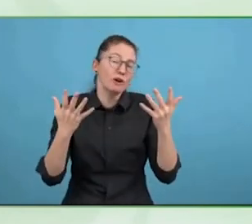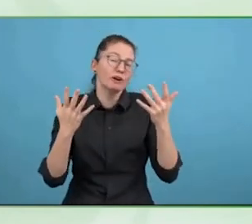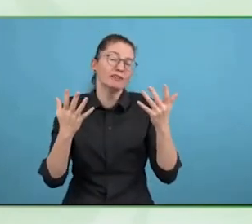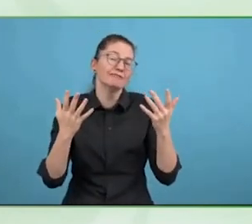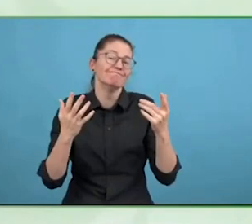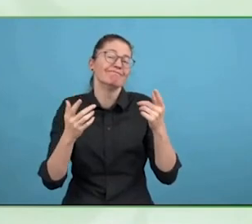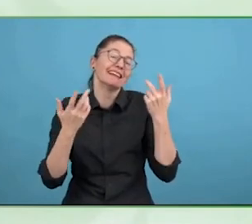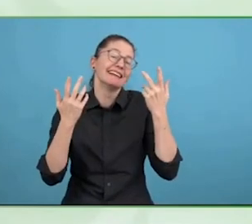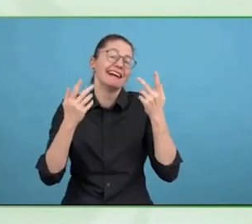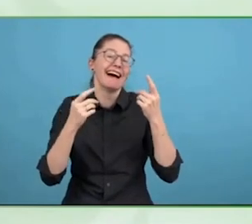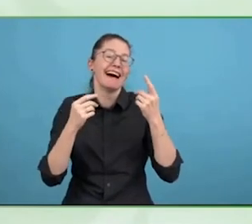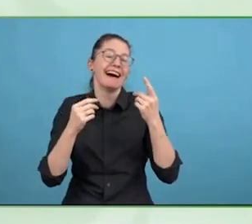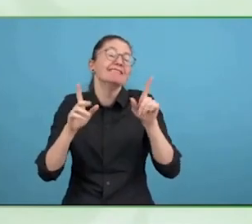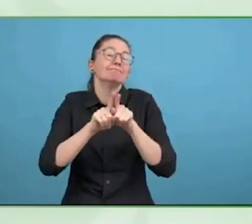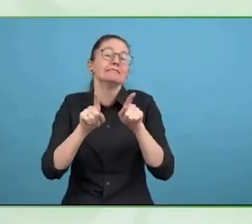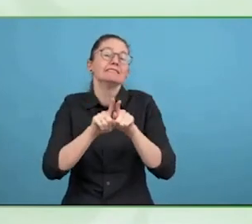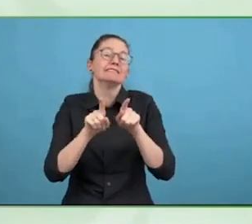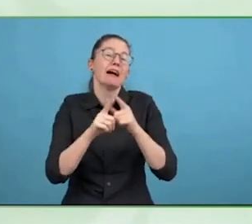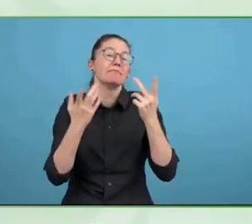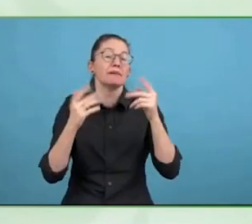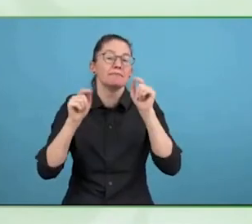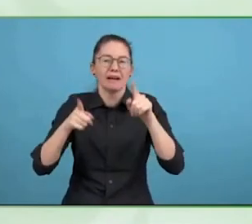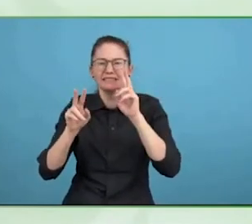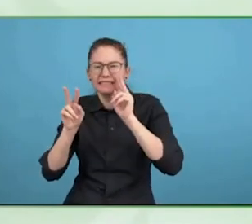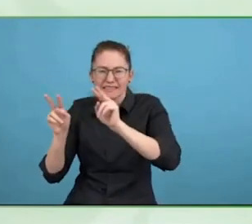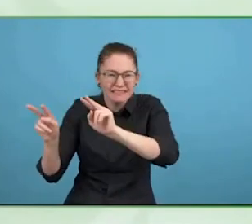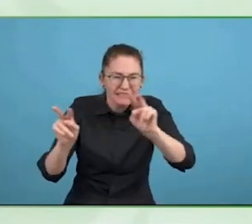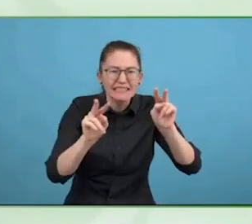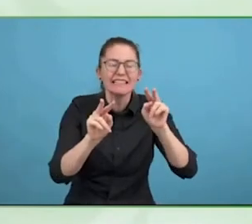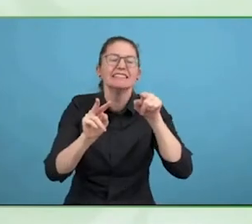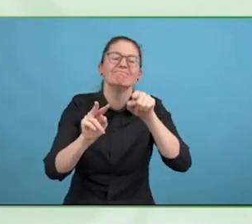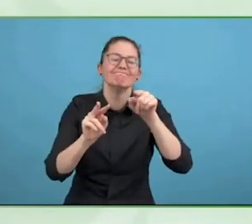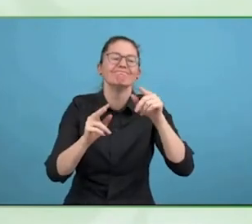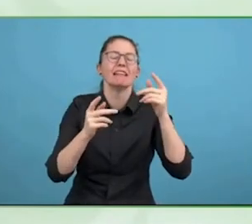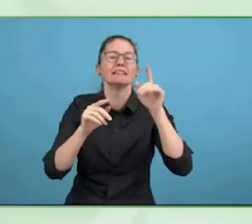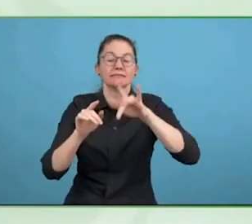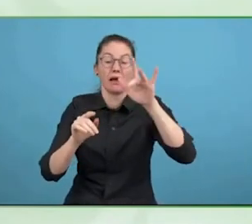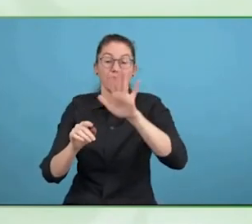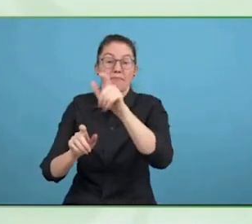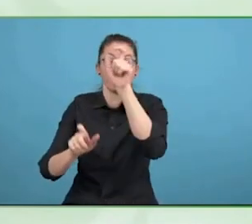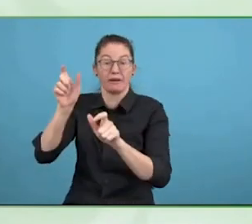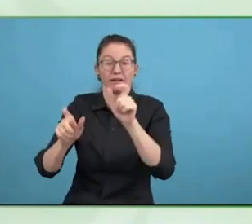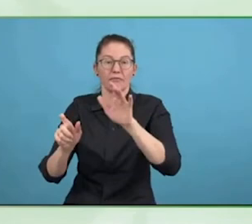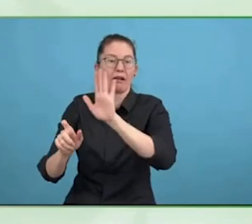Is that the entry point or should people look at, I need certain